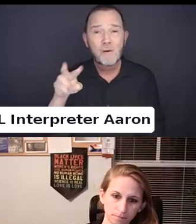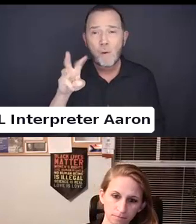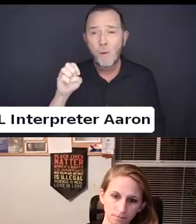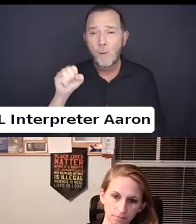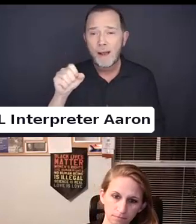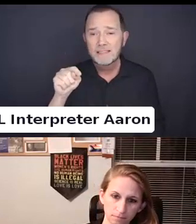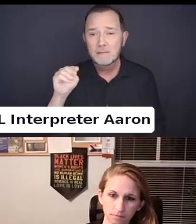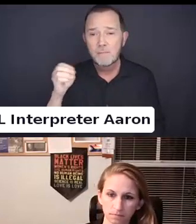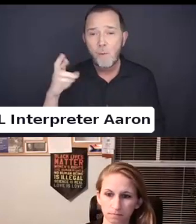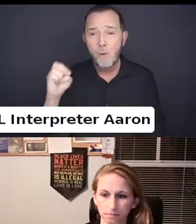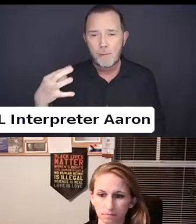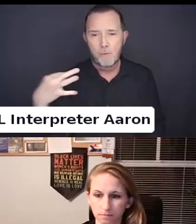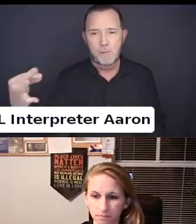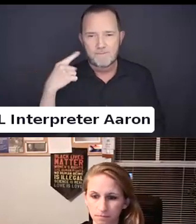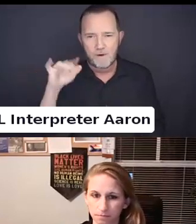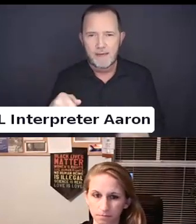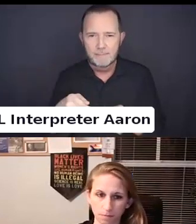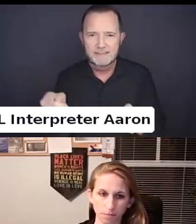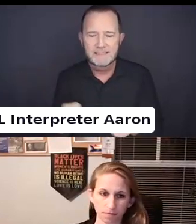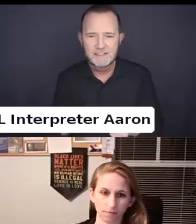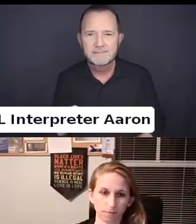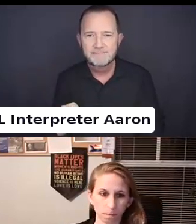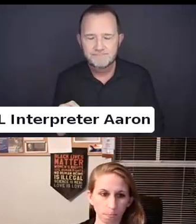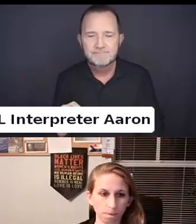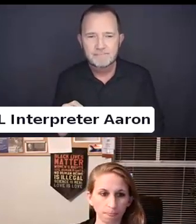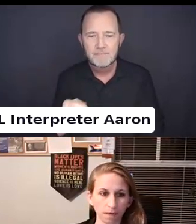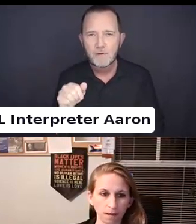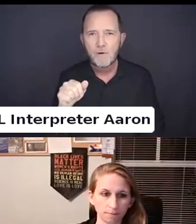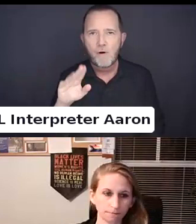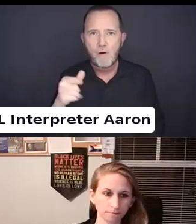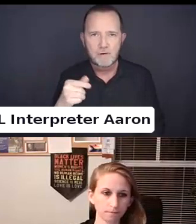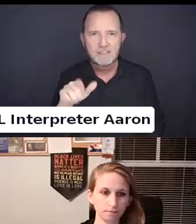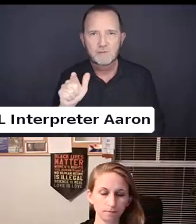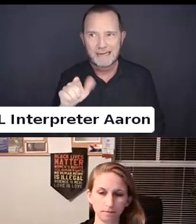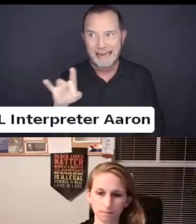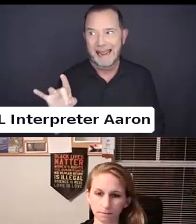August 28. This year.